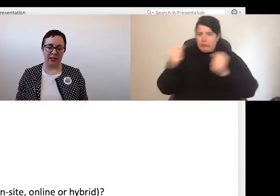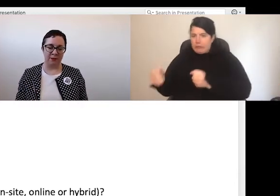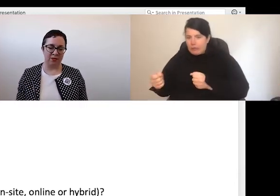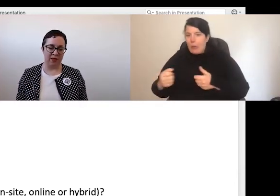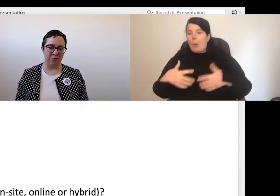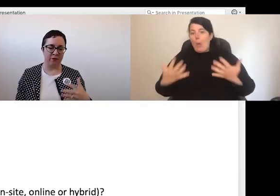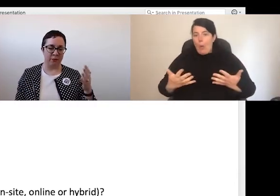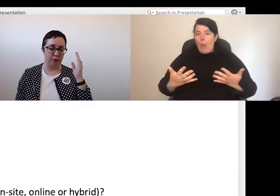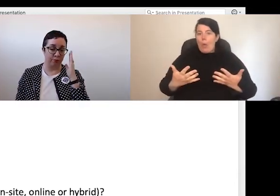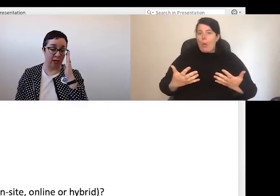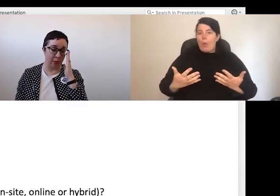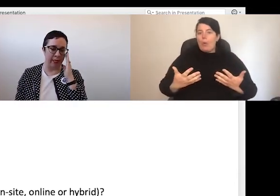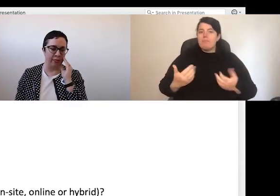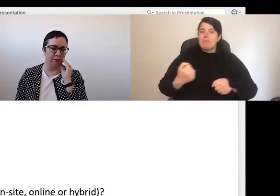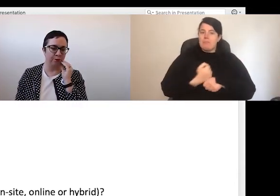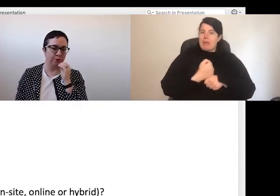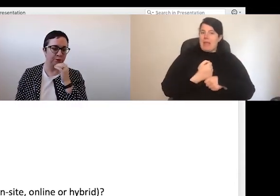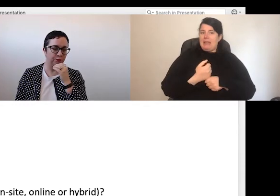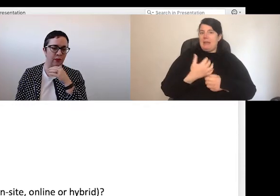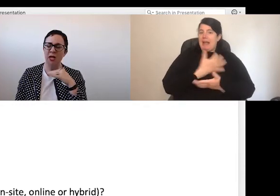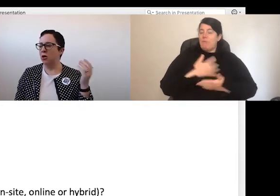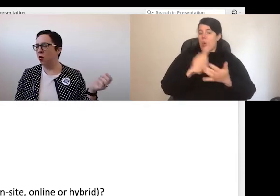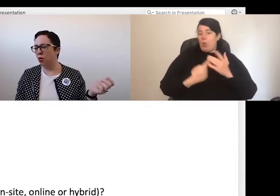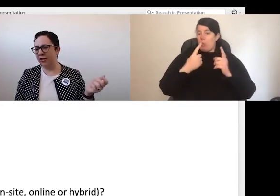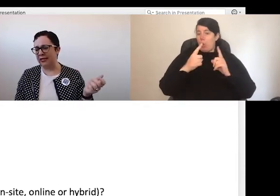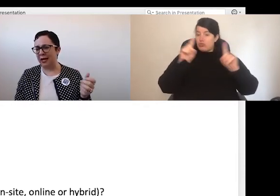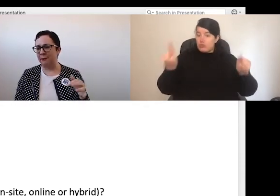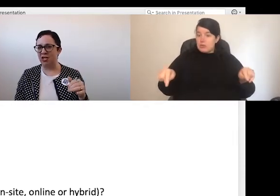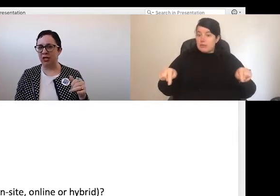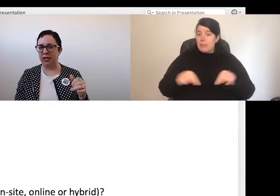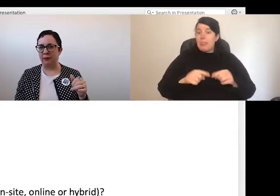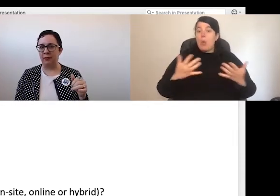themselves less comfortable without them. Or things like matching them